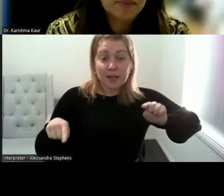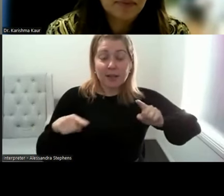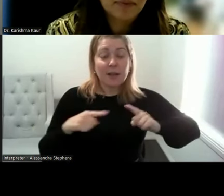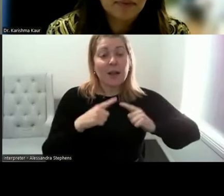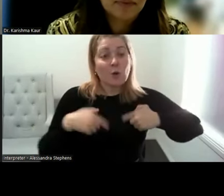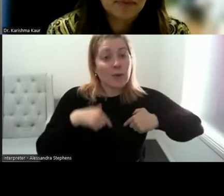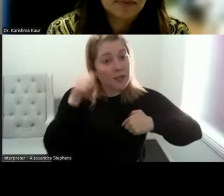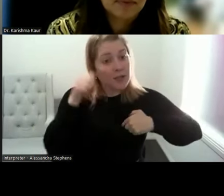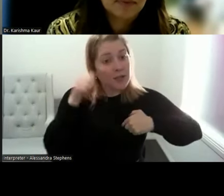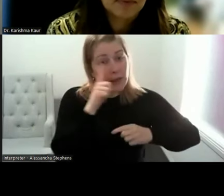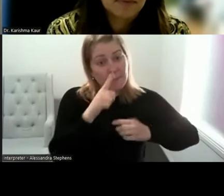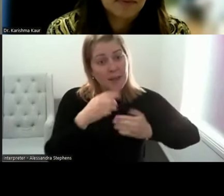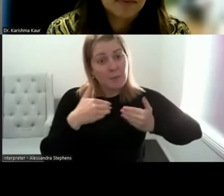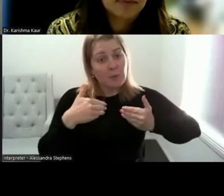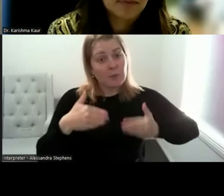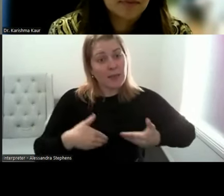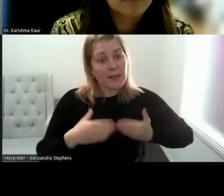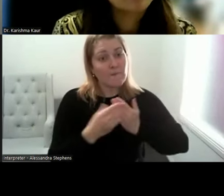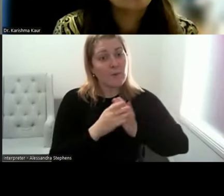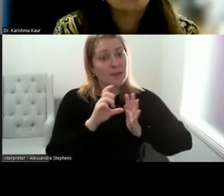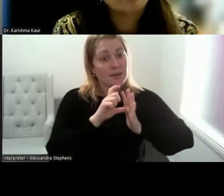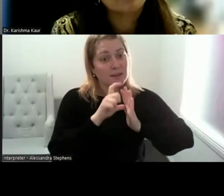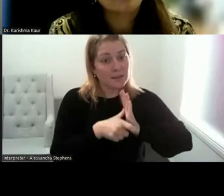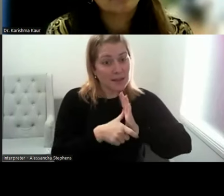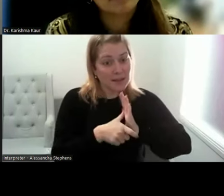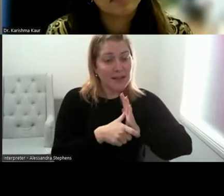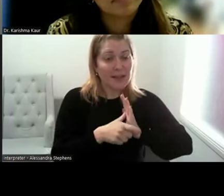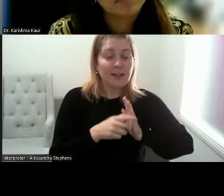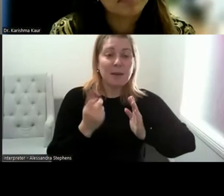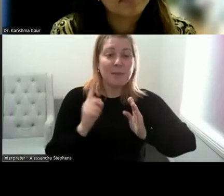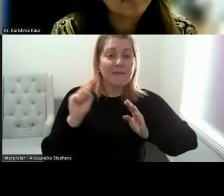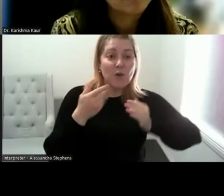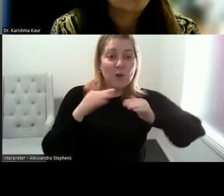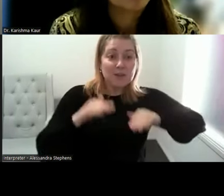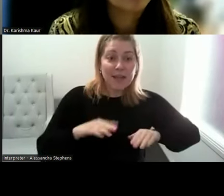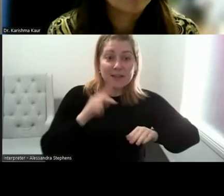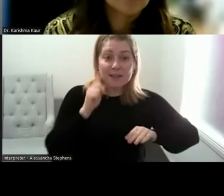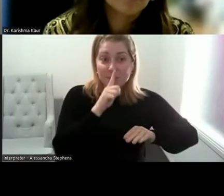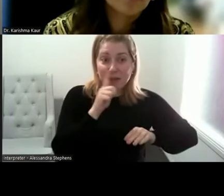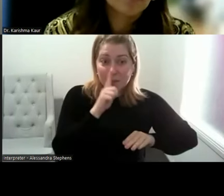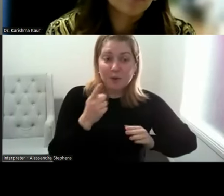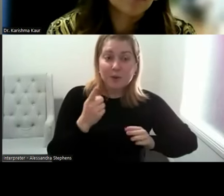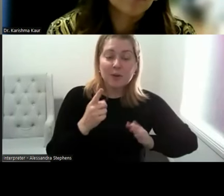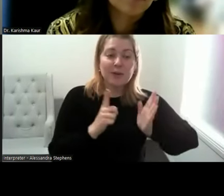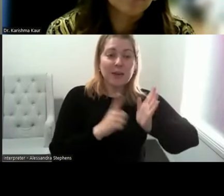migrant refugee women, First Nations women and the LGBTIQA+ community